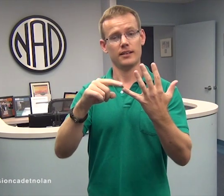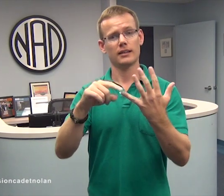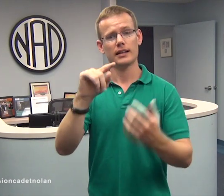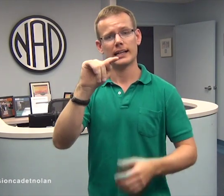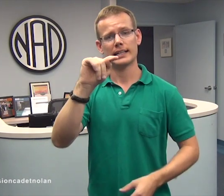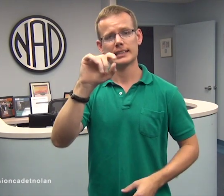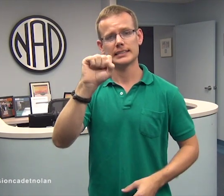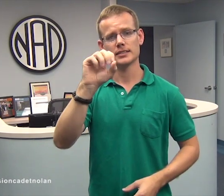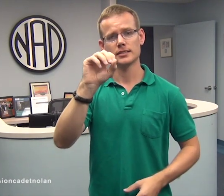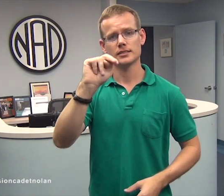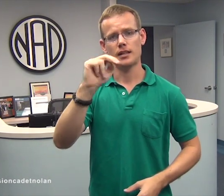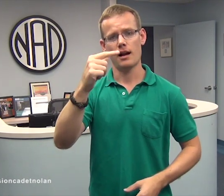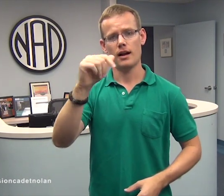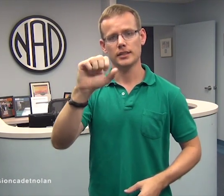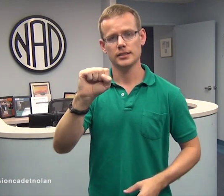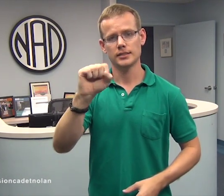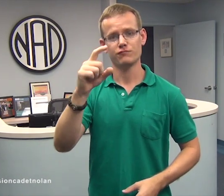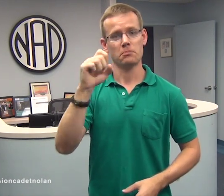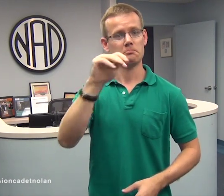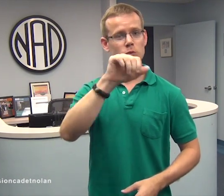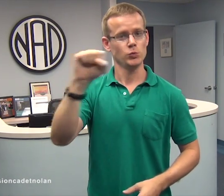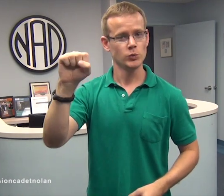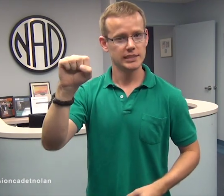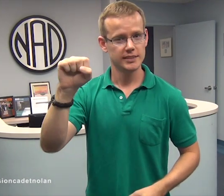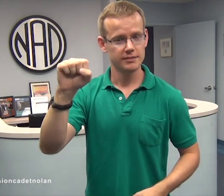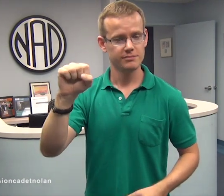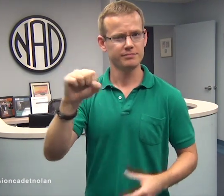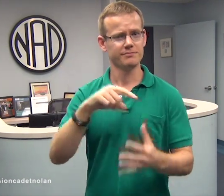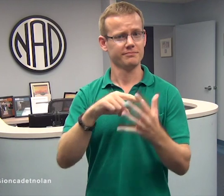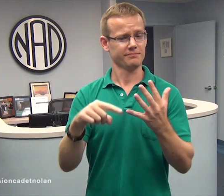and Congresswoman Tsongas from Massachusetts.